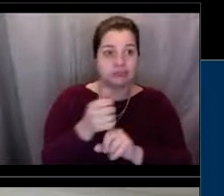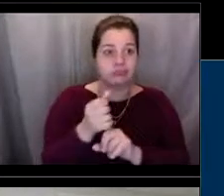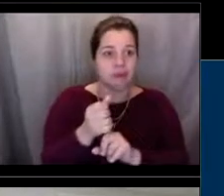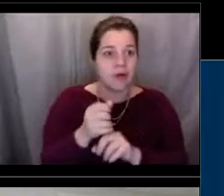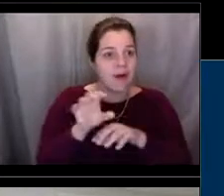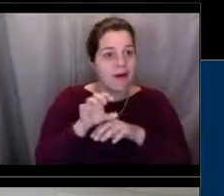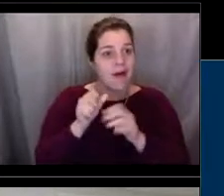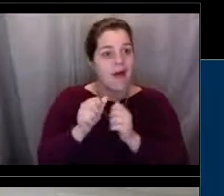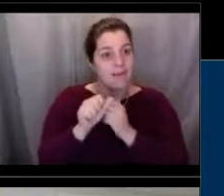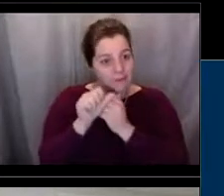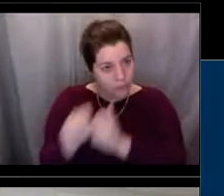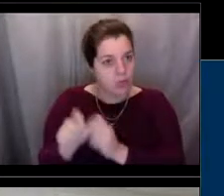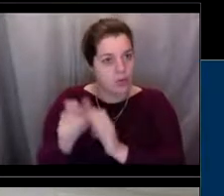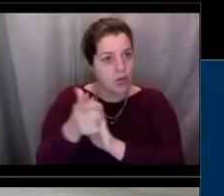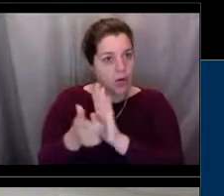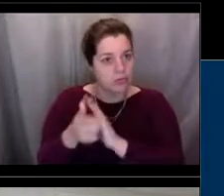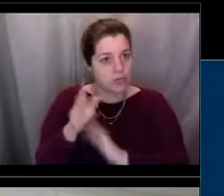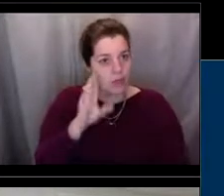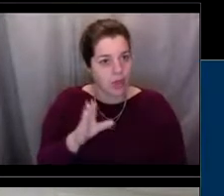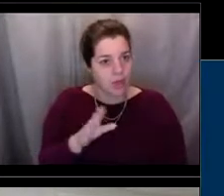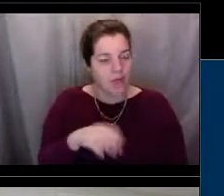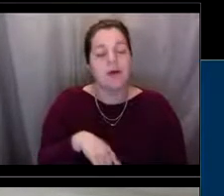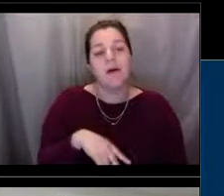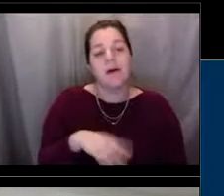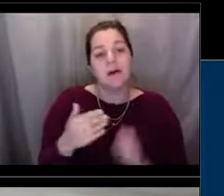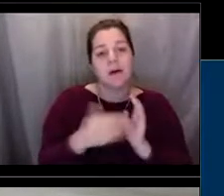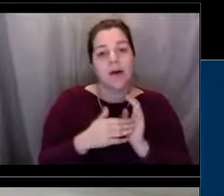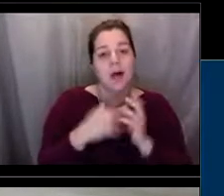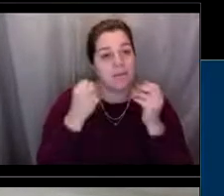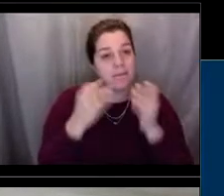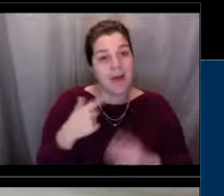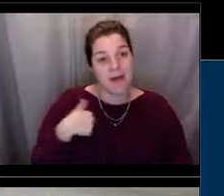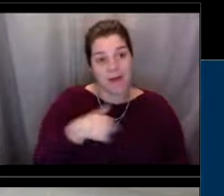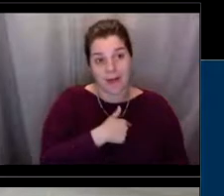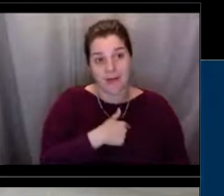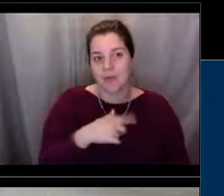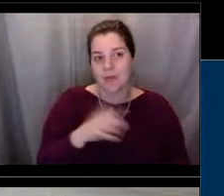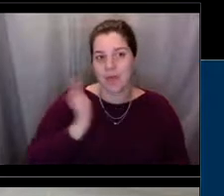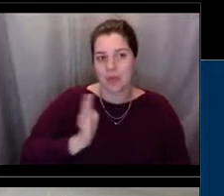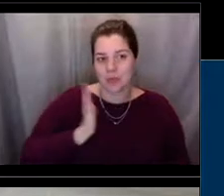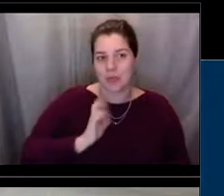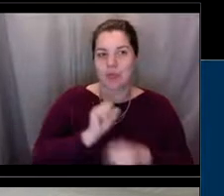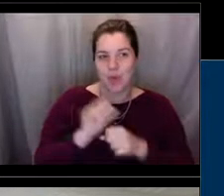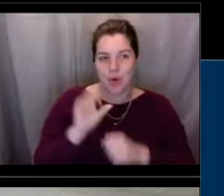used to be in the Coast Guard, like Amy and many other people that work with us.